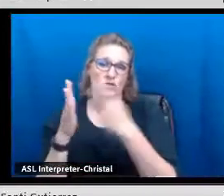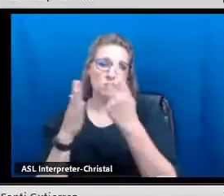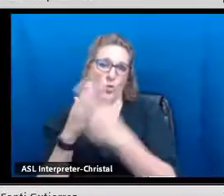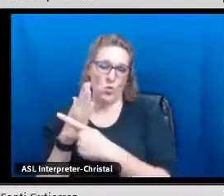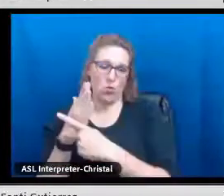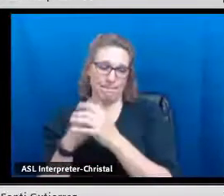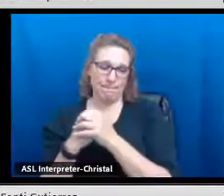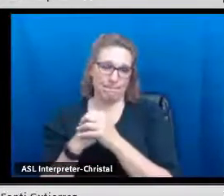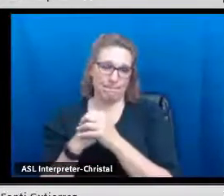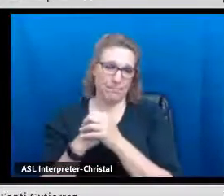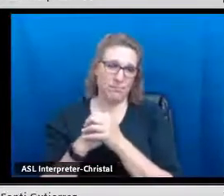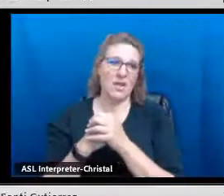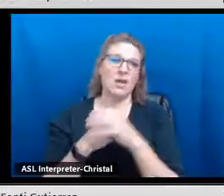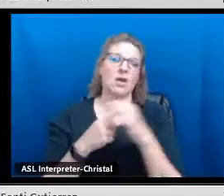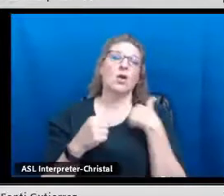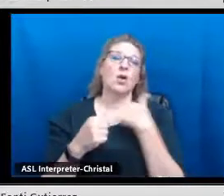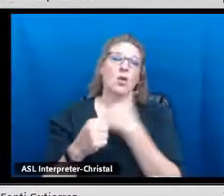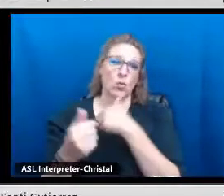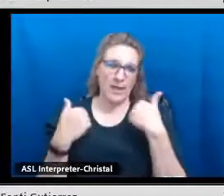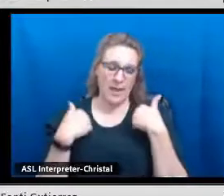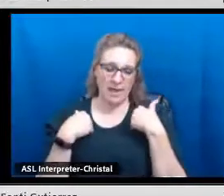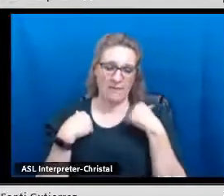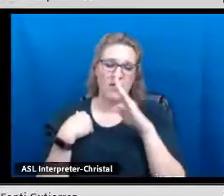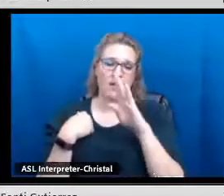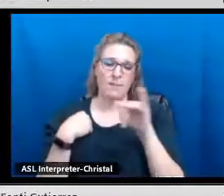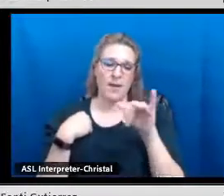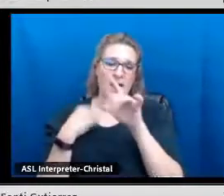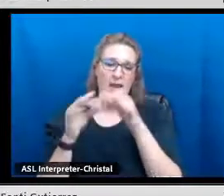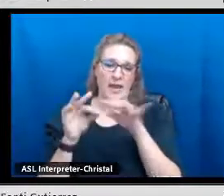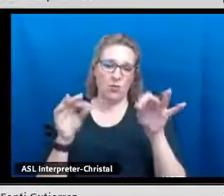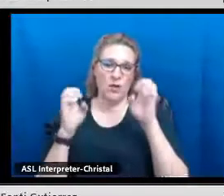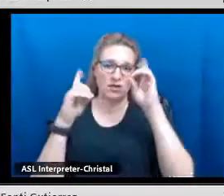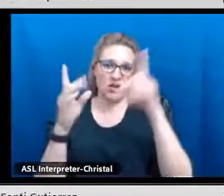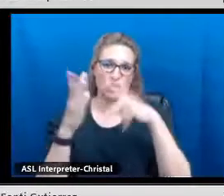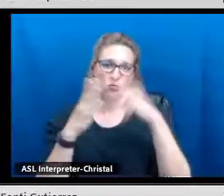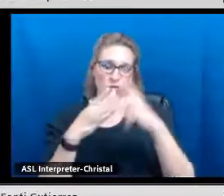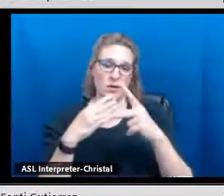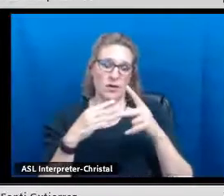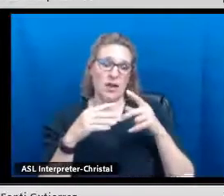a Spanish language arts that we offer through our bilingual education program.